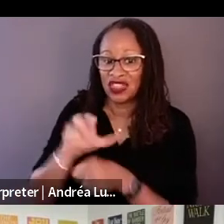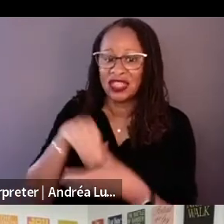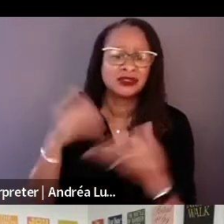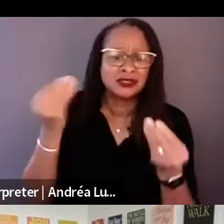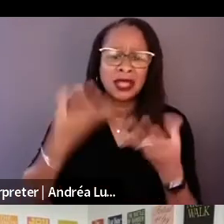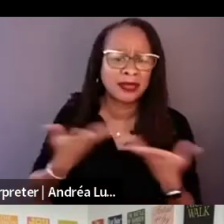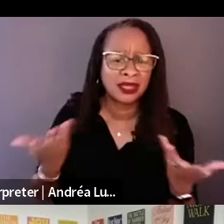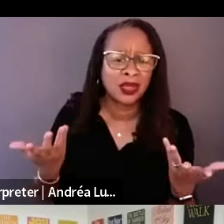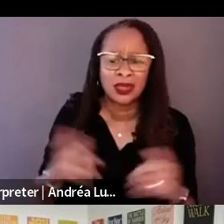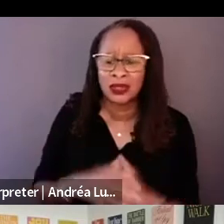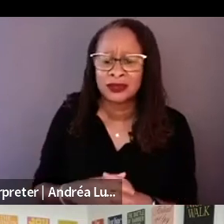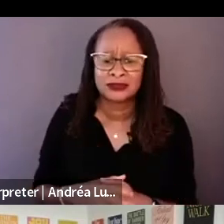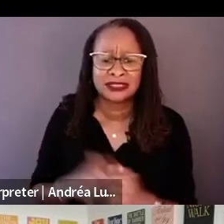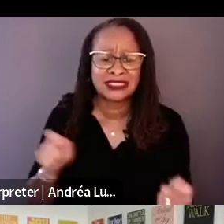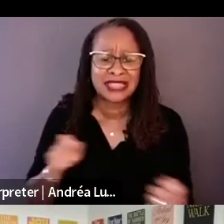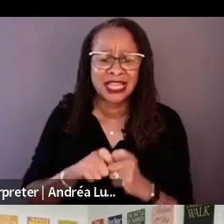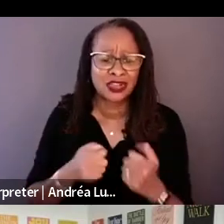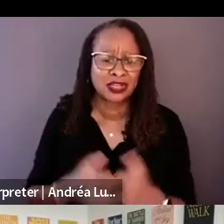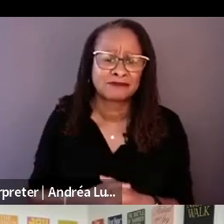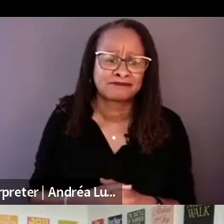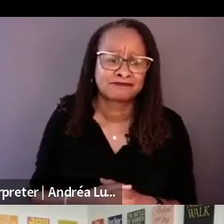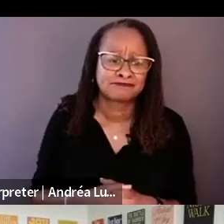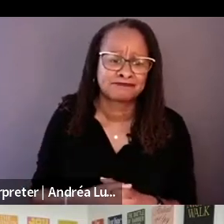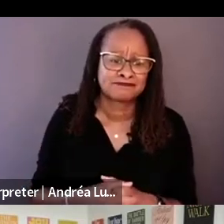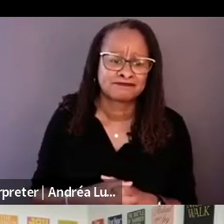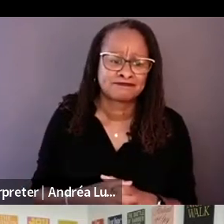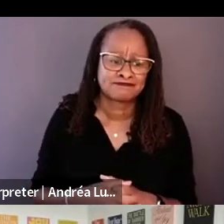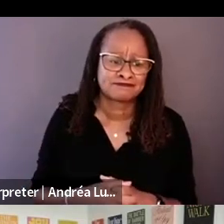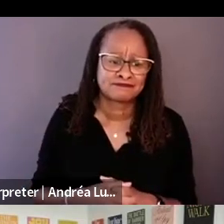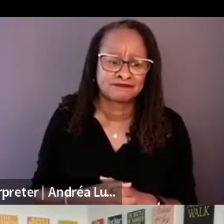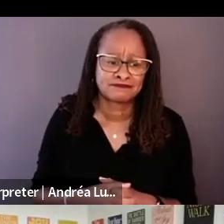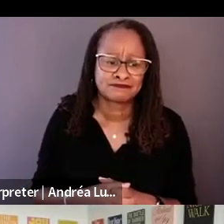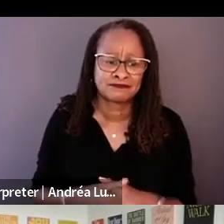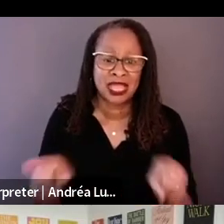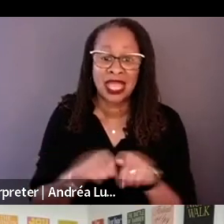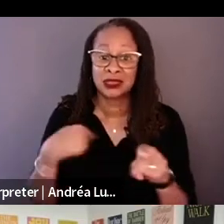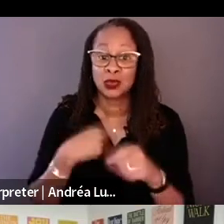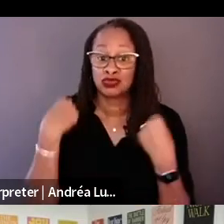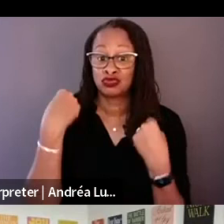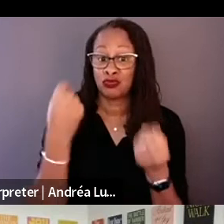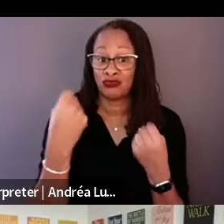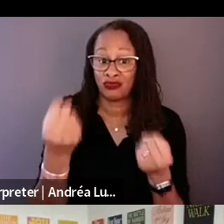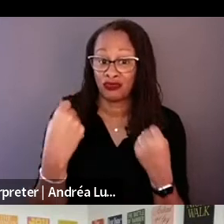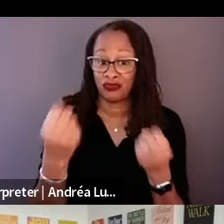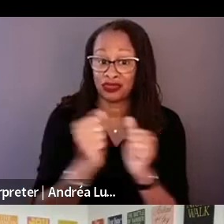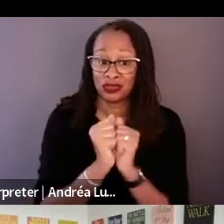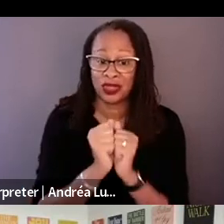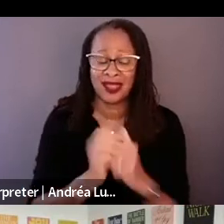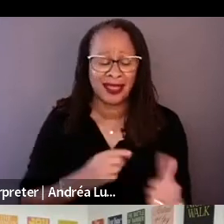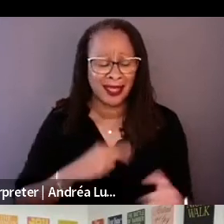Yeah, as we were driving together I mentioned to Johnny and Daniel and we come to learn about